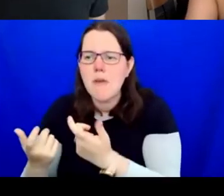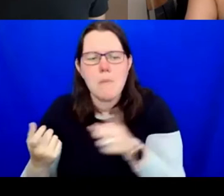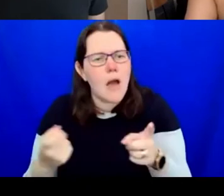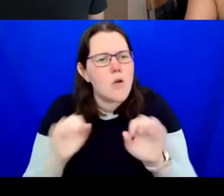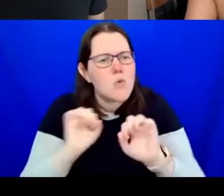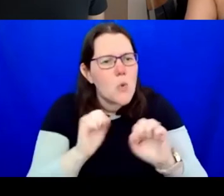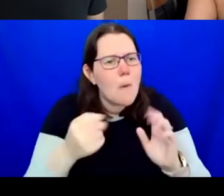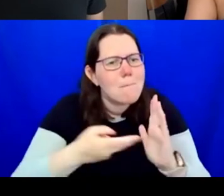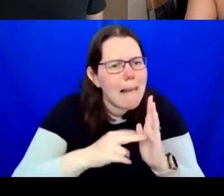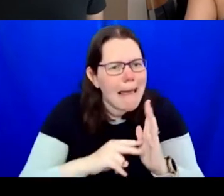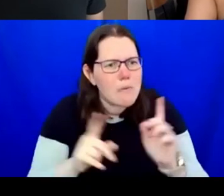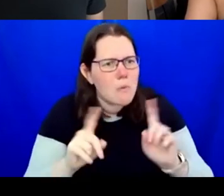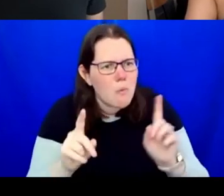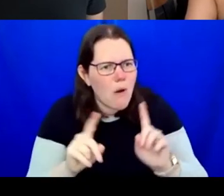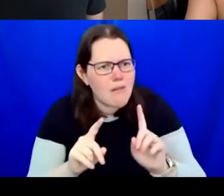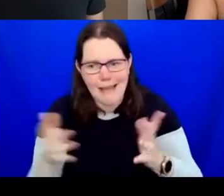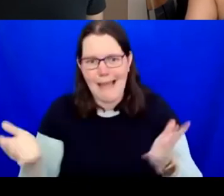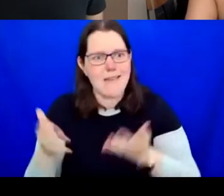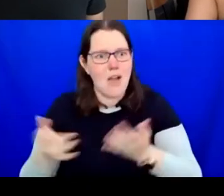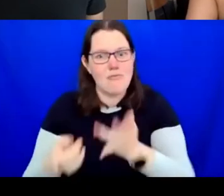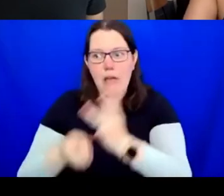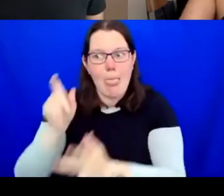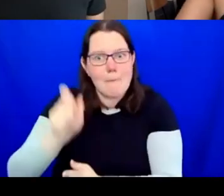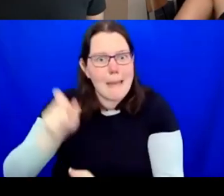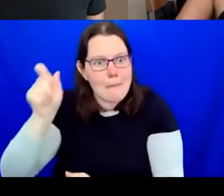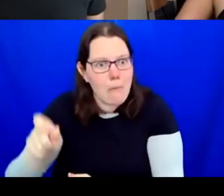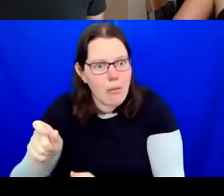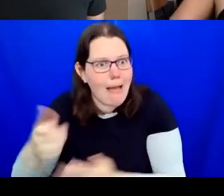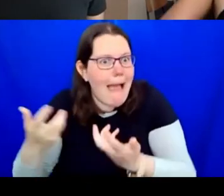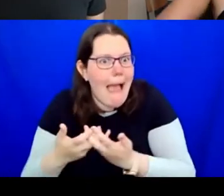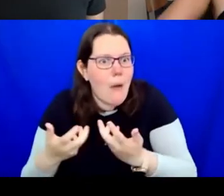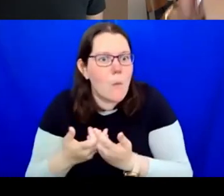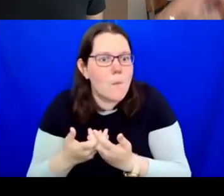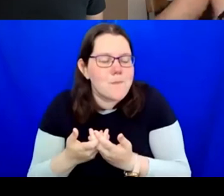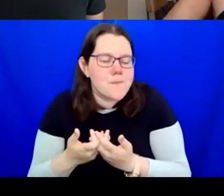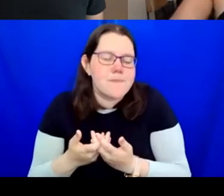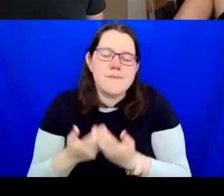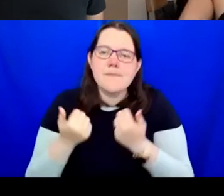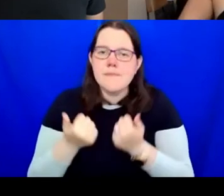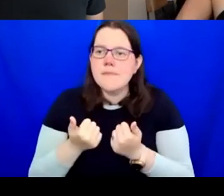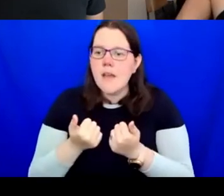Again, this is where if you have a collegiate team, you ask across your teams,